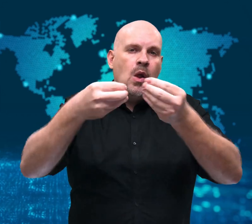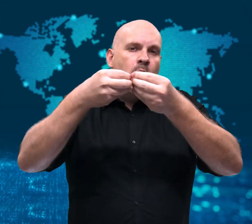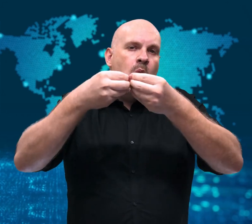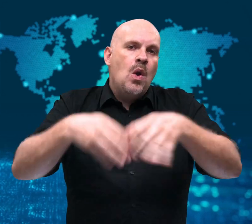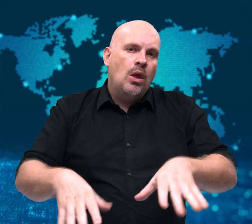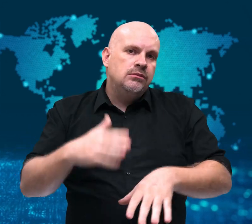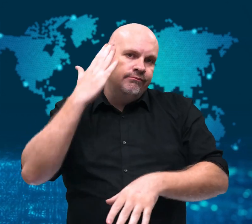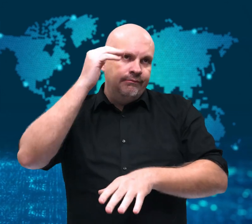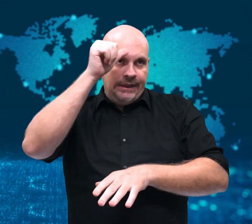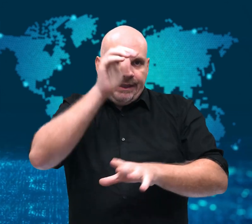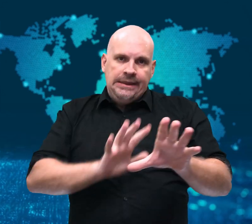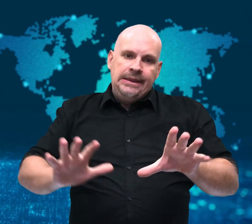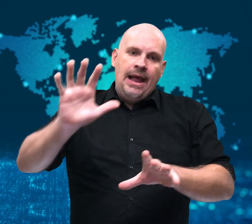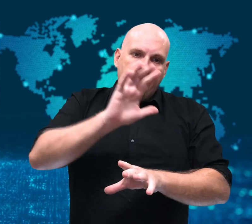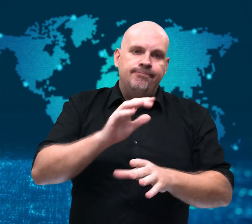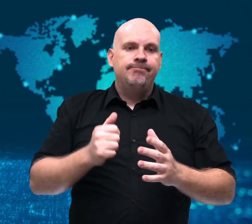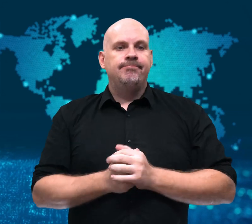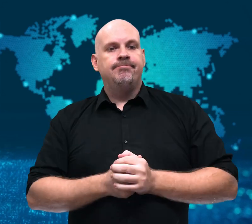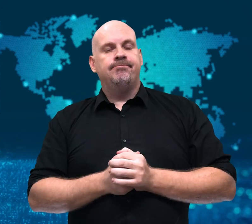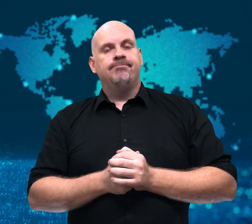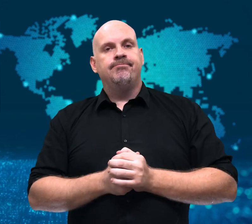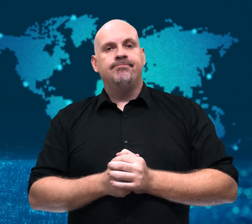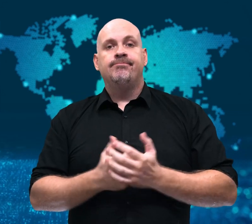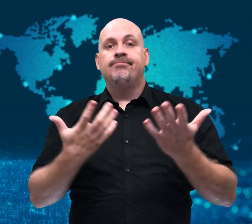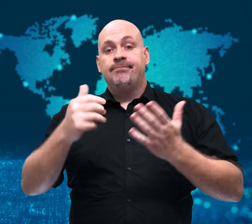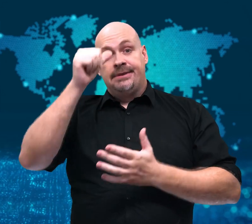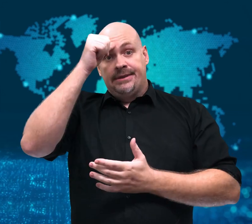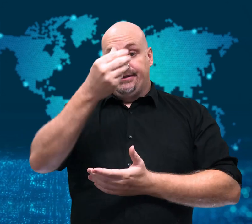to manage the pandemic.